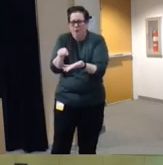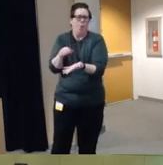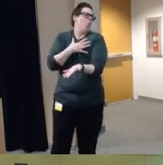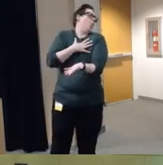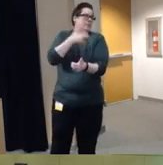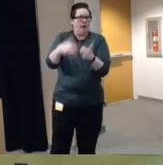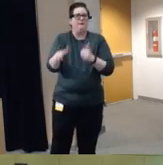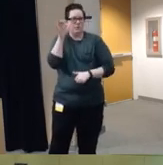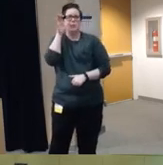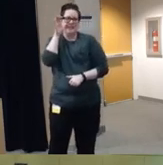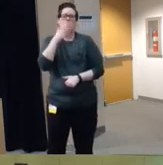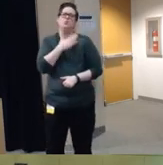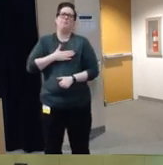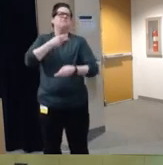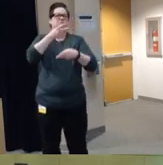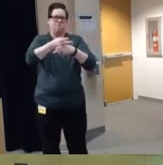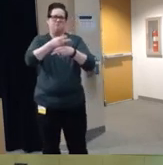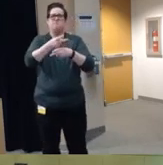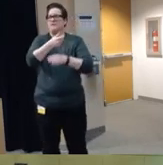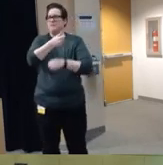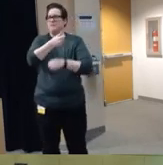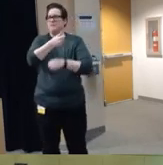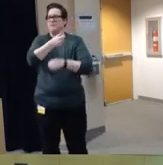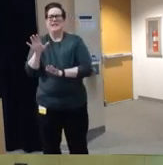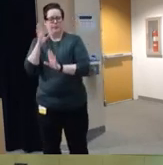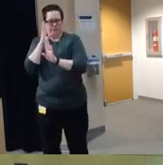so please take care of yourselves you know if you need to step away from the presentation please do